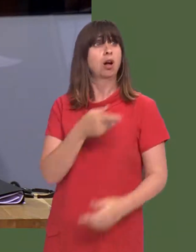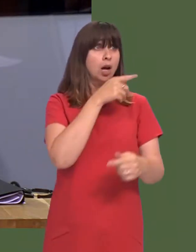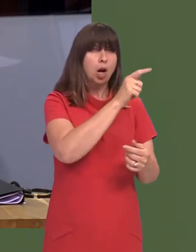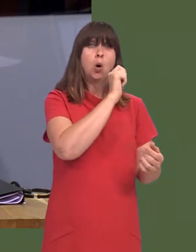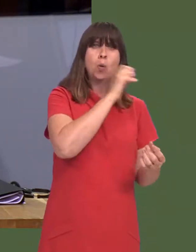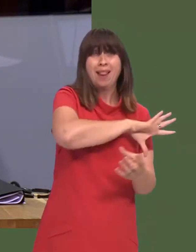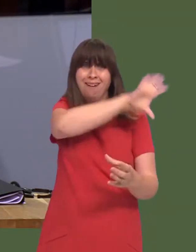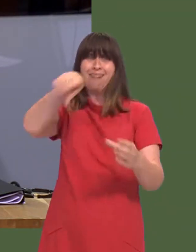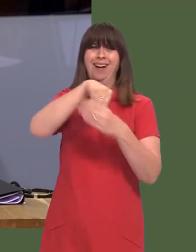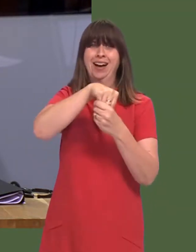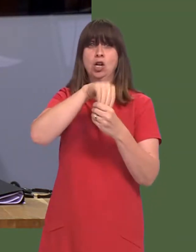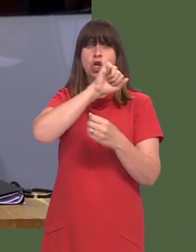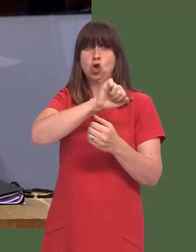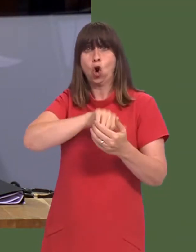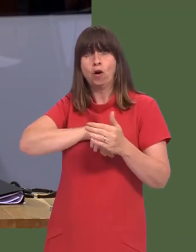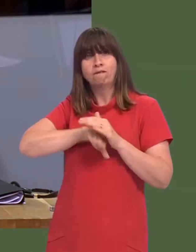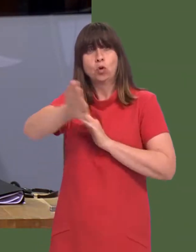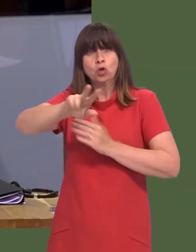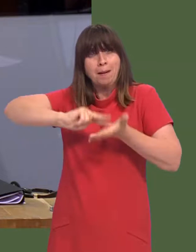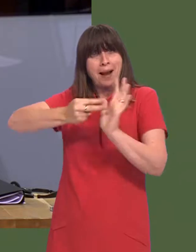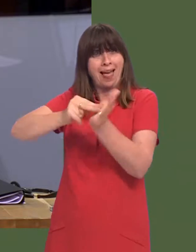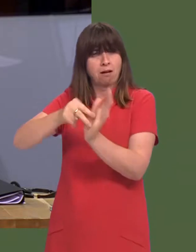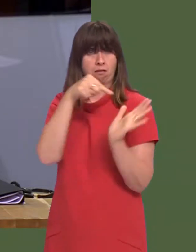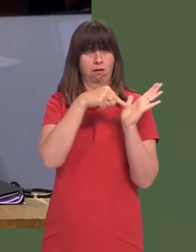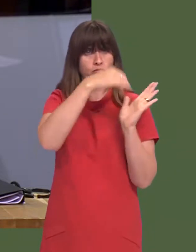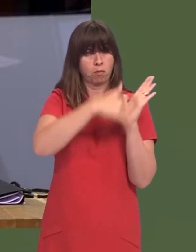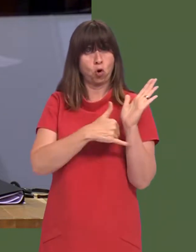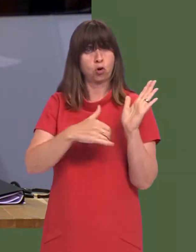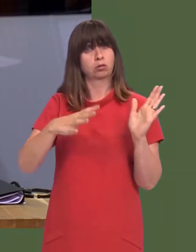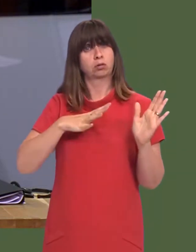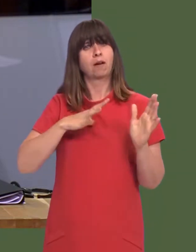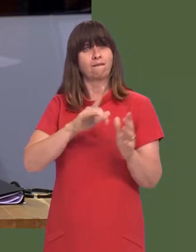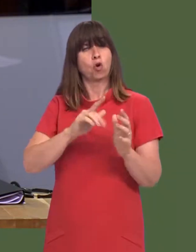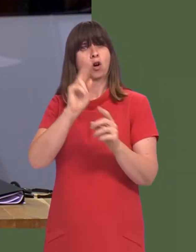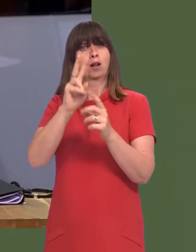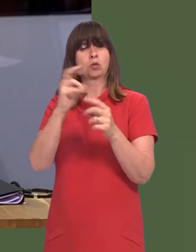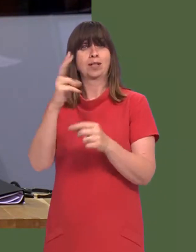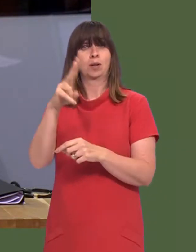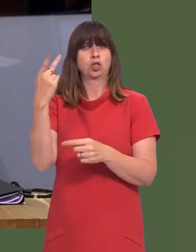the central plank of Government thinking going forward to the end of this Assembly in 2022.